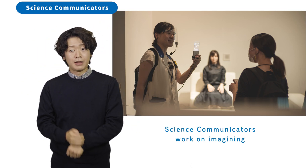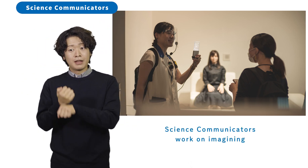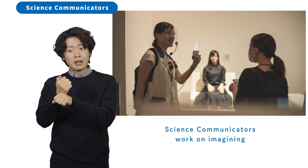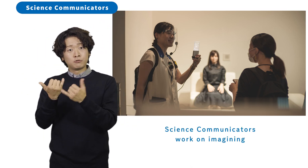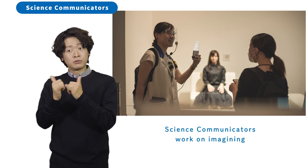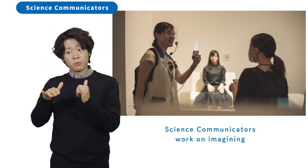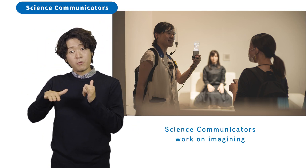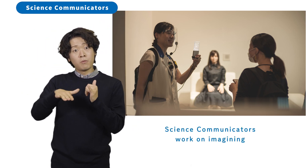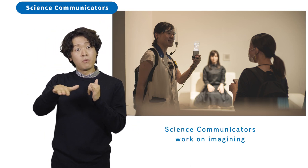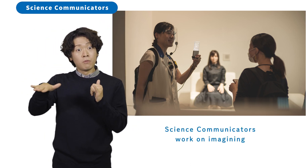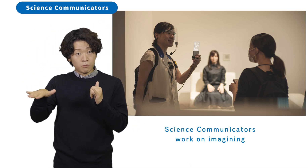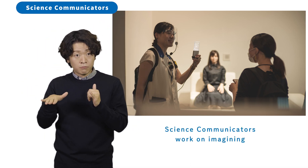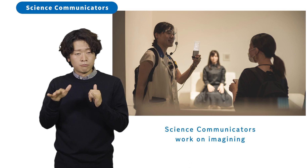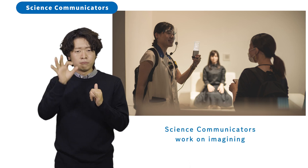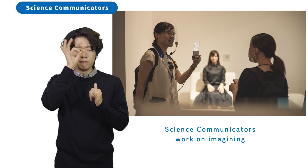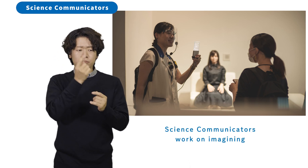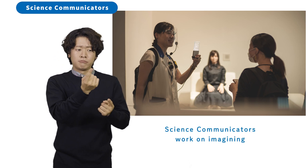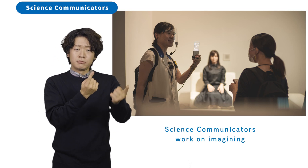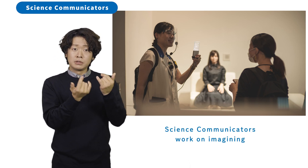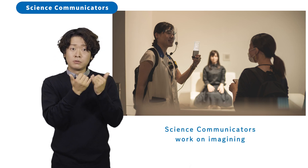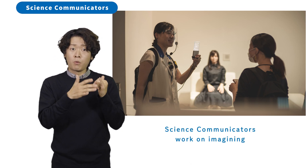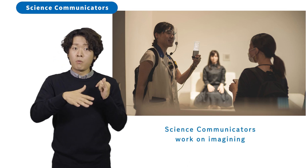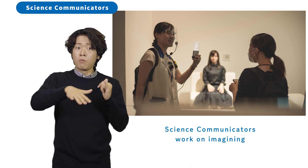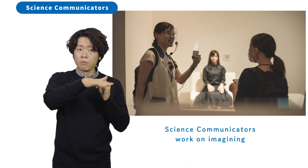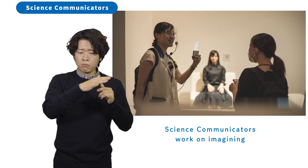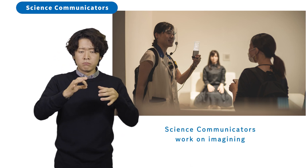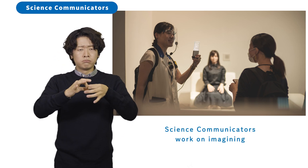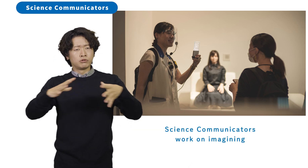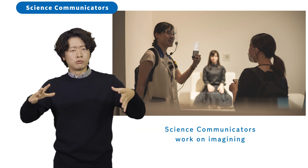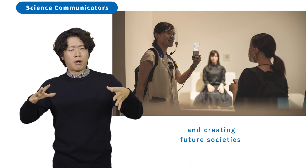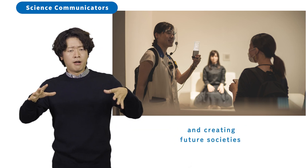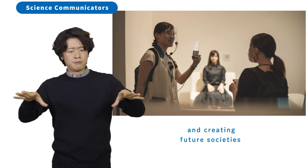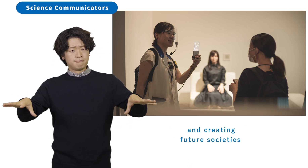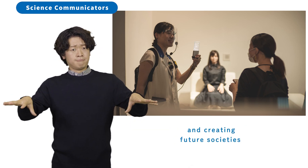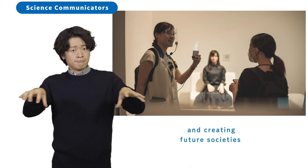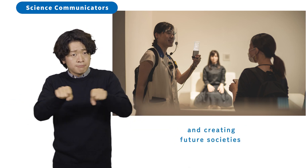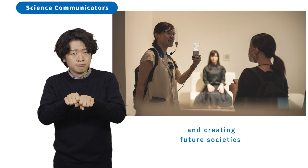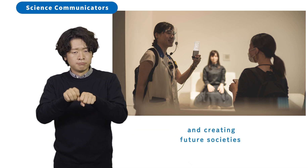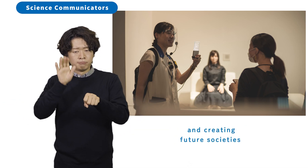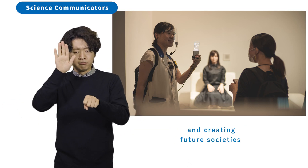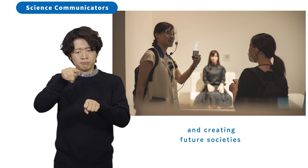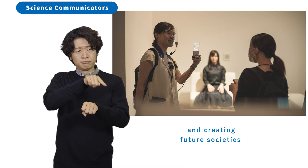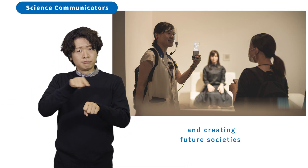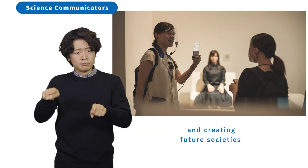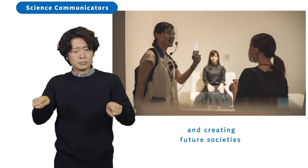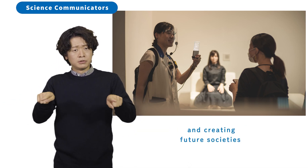Science Communicators work on imagining and creating future societies